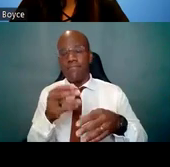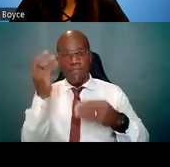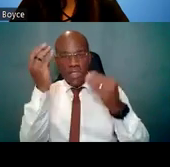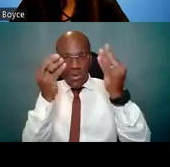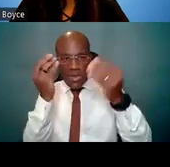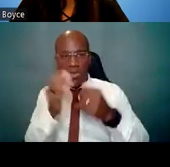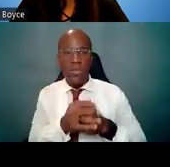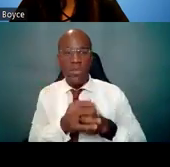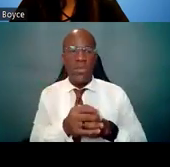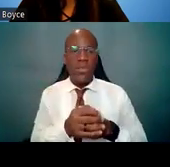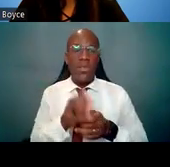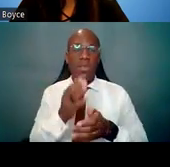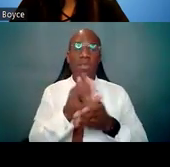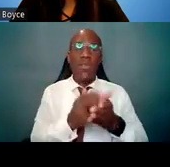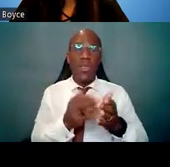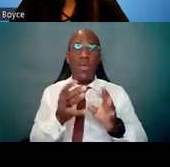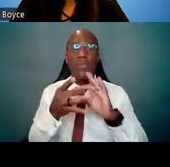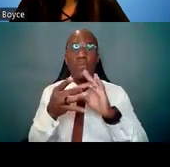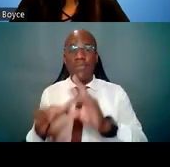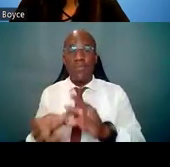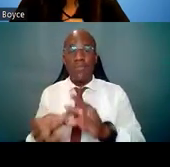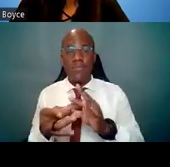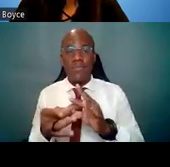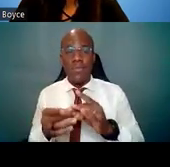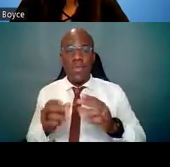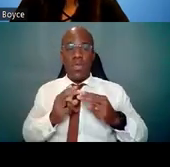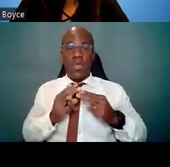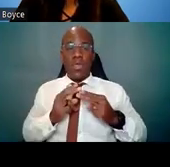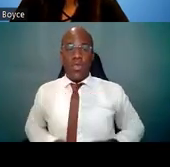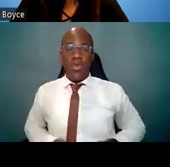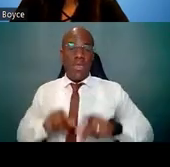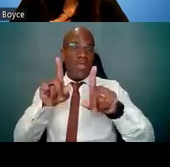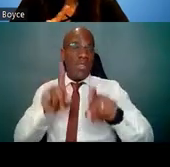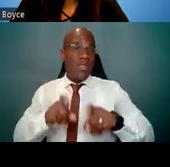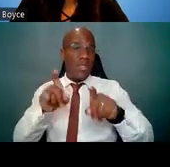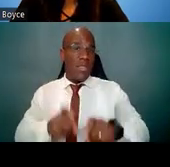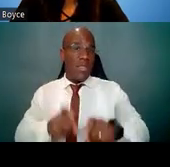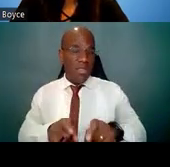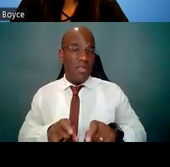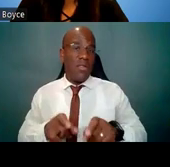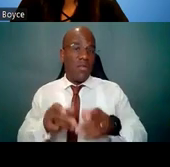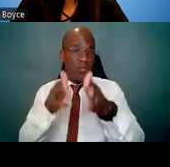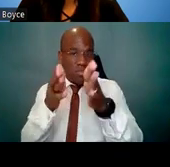like human subjects and vertebrate animals. Others in theories don't contribute to the score necessarily,